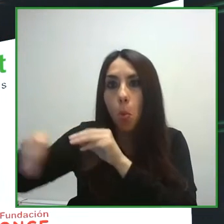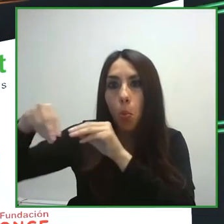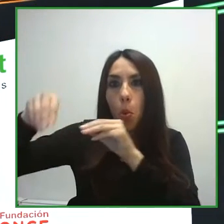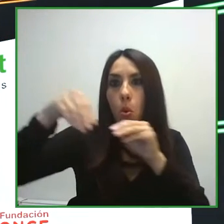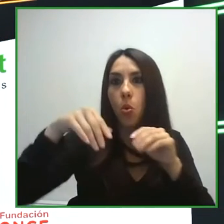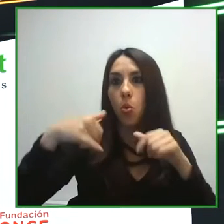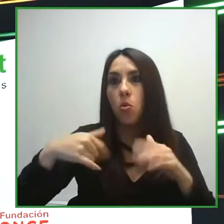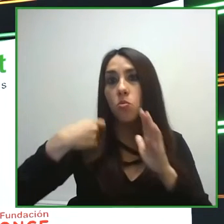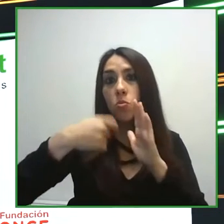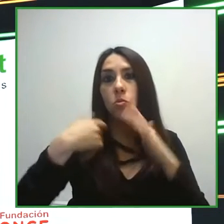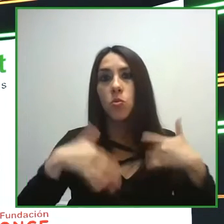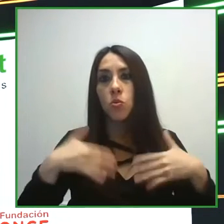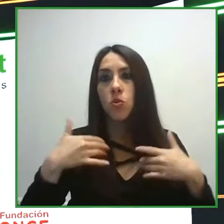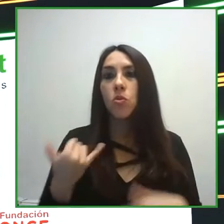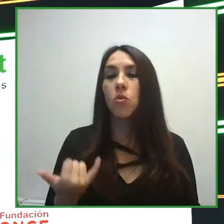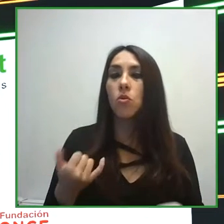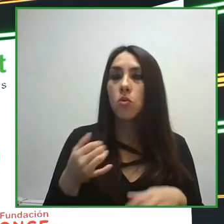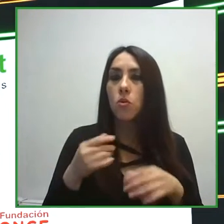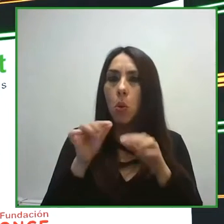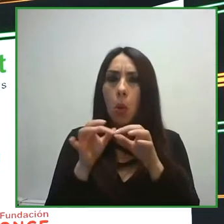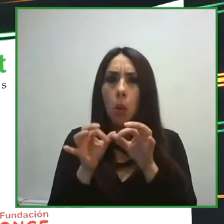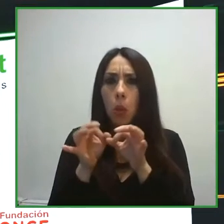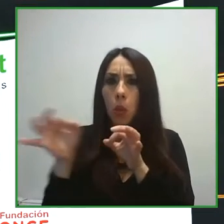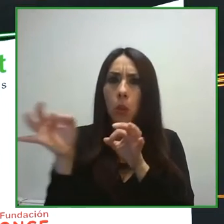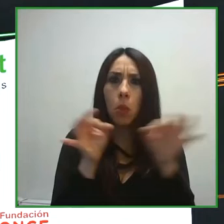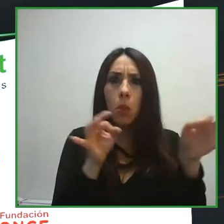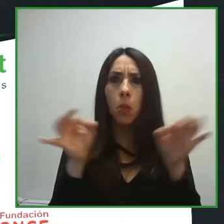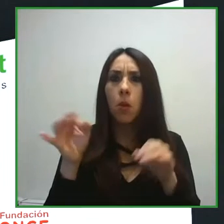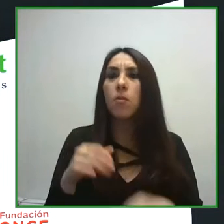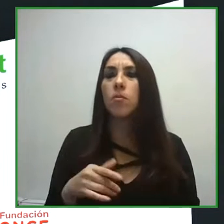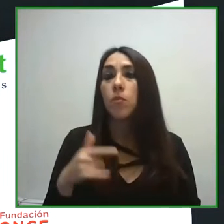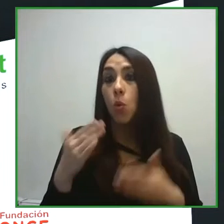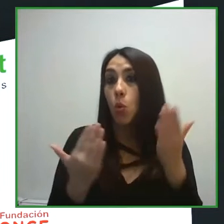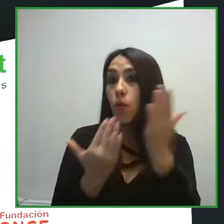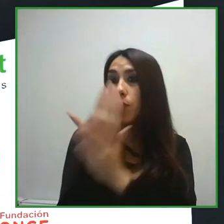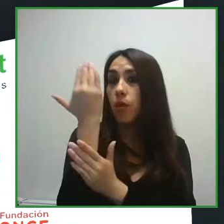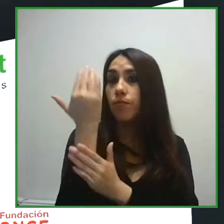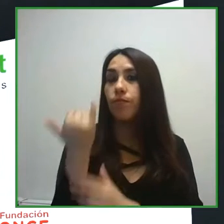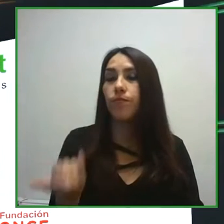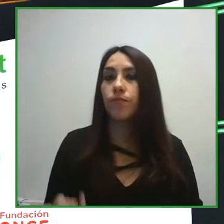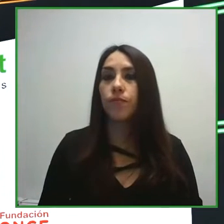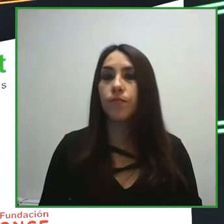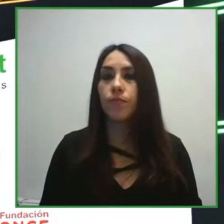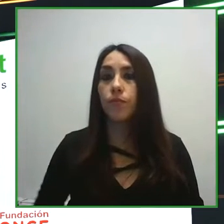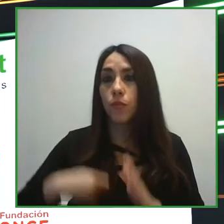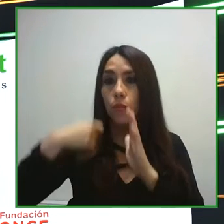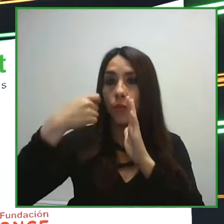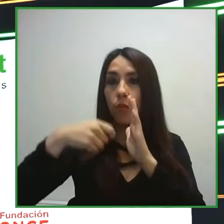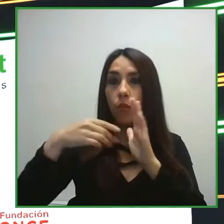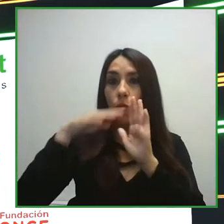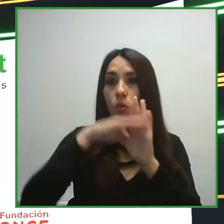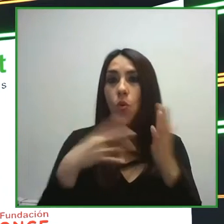ICT Innovation for Inclusion. It's a joint program that's been developed with Pacto de Productividad Chile,